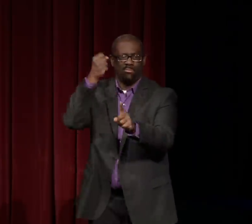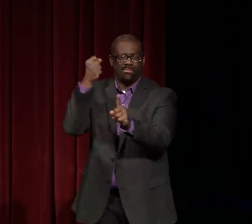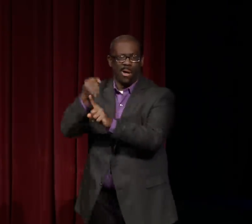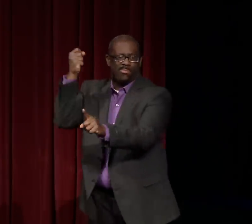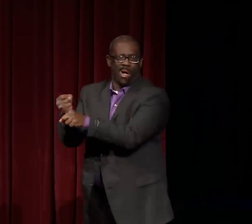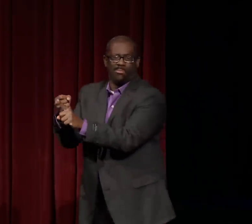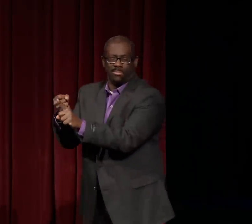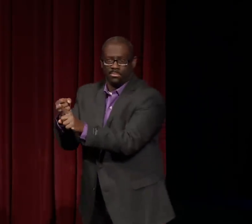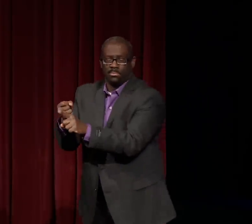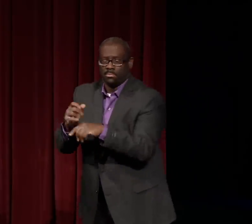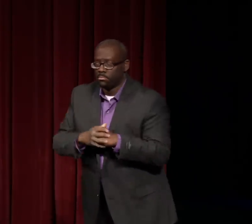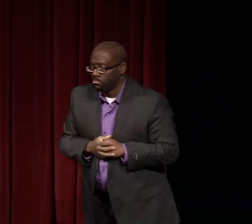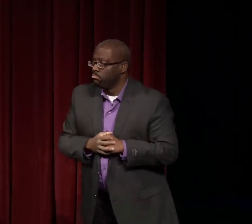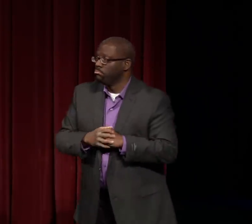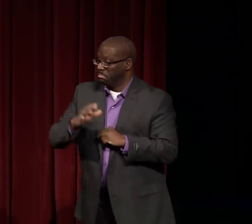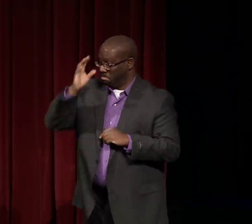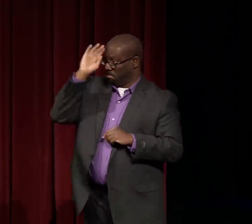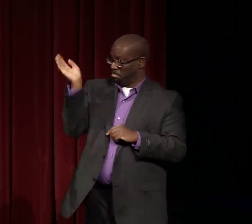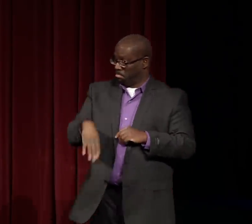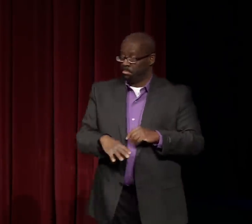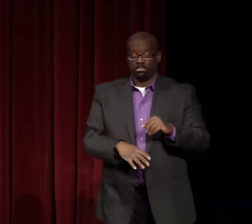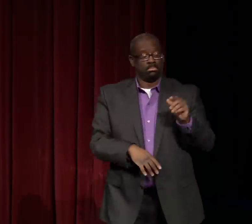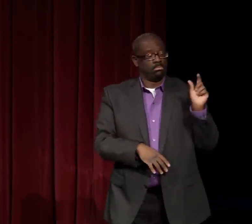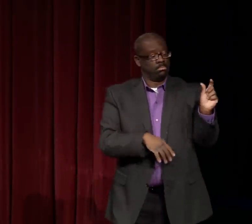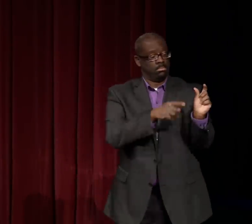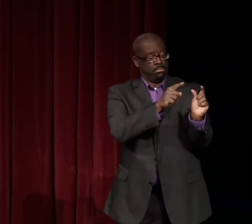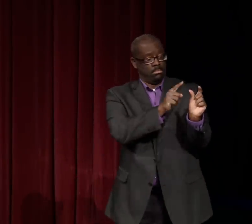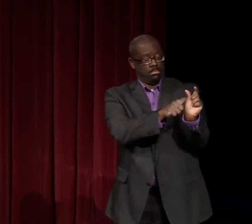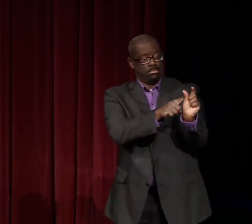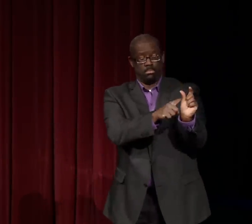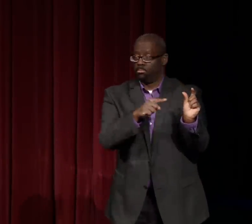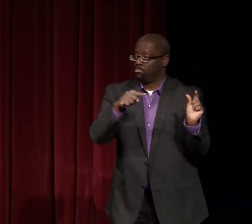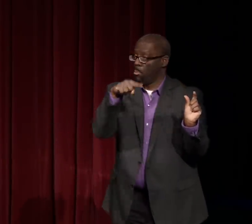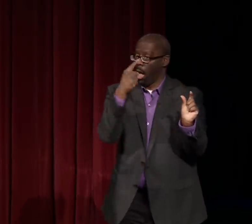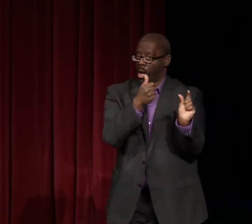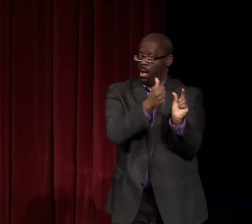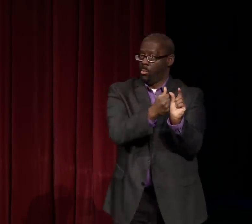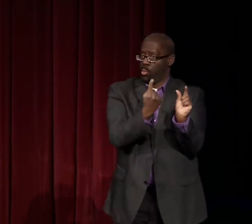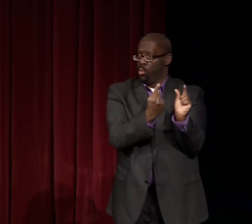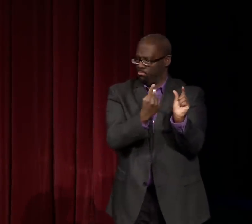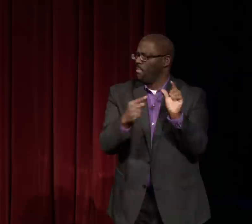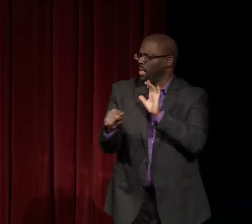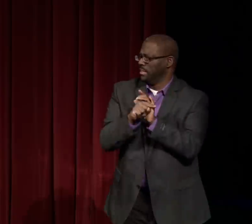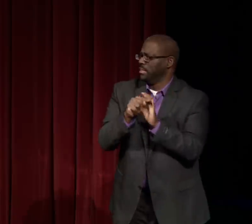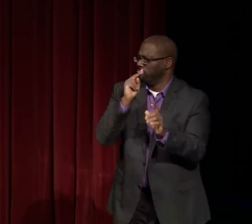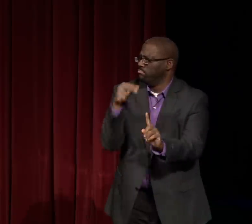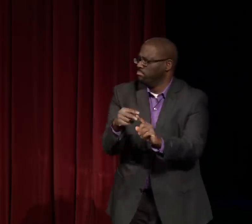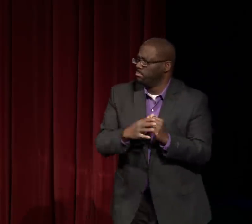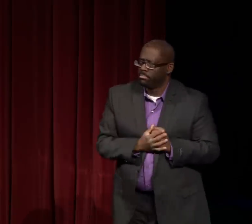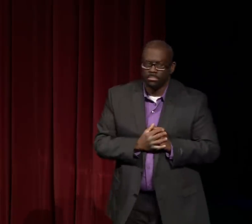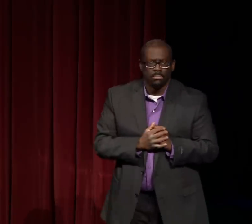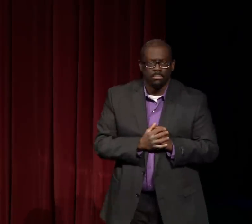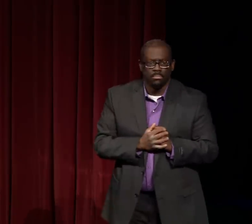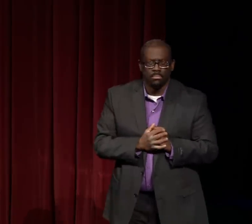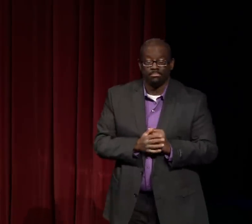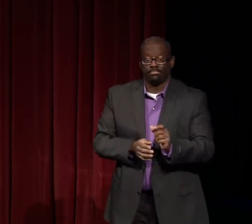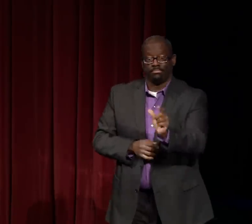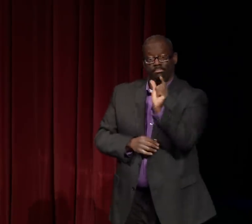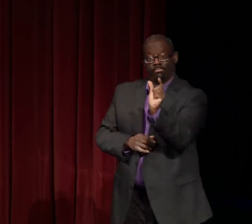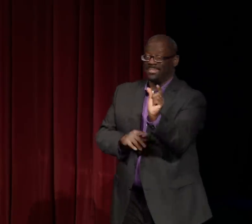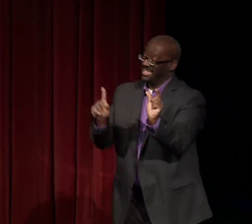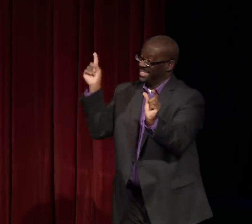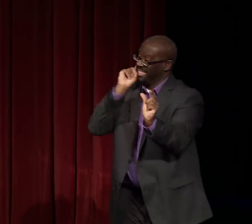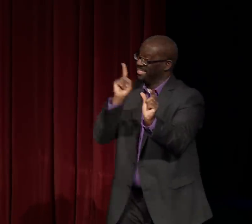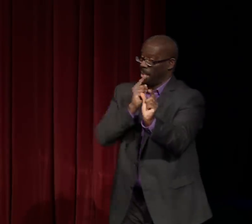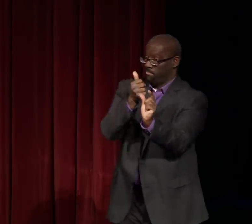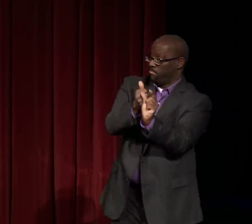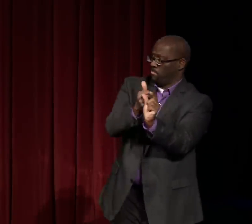We know that being black can be seen as negative.